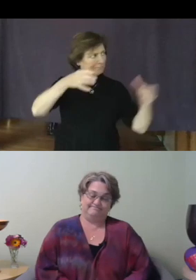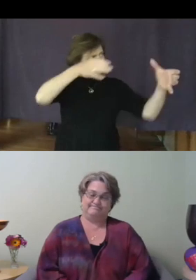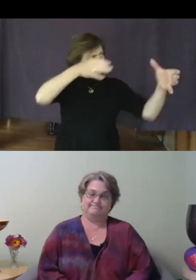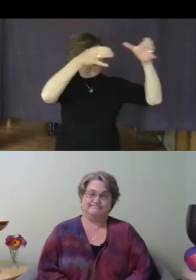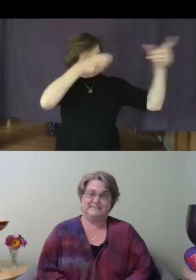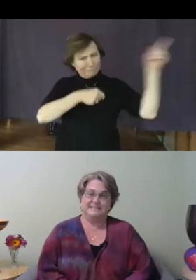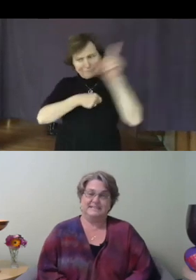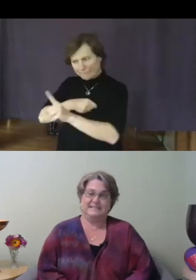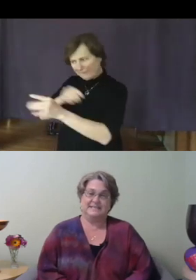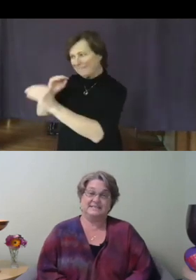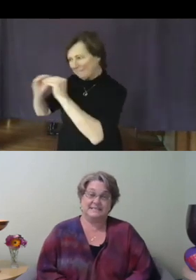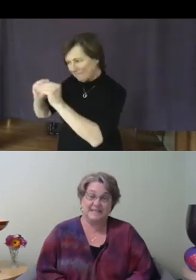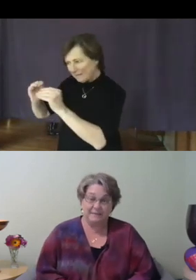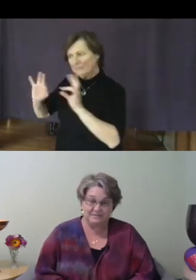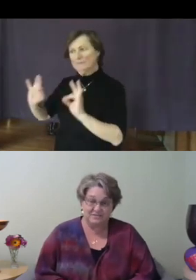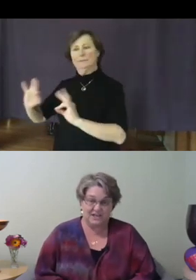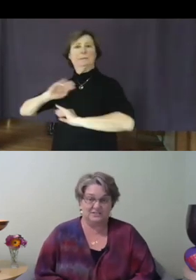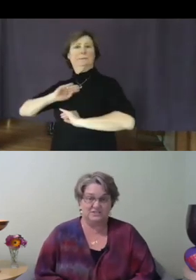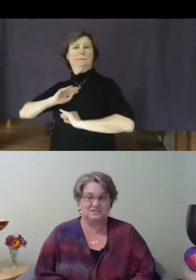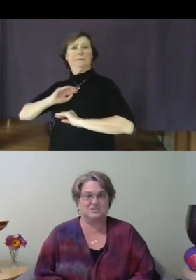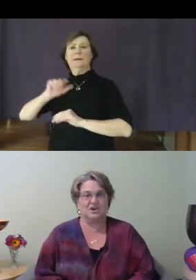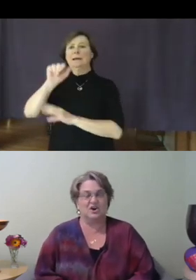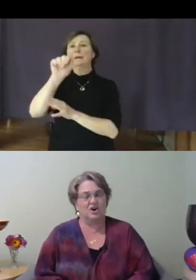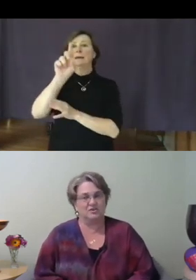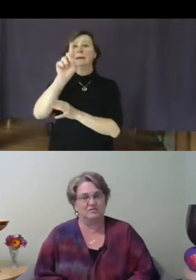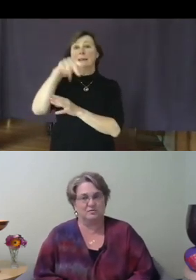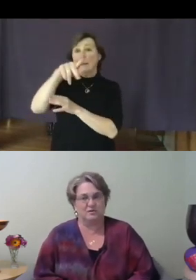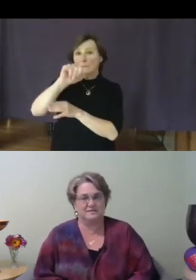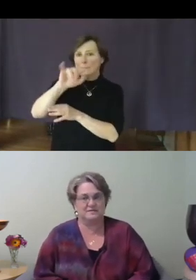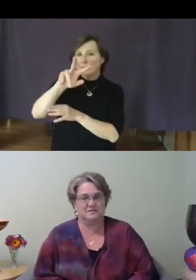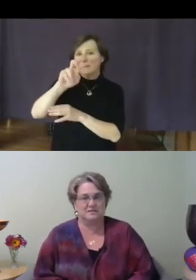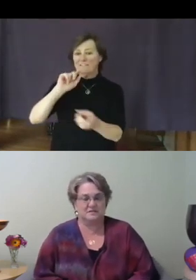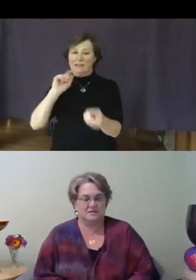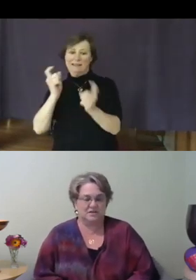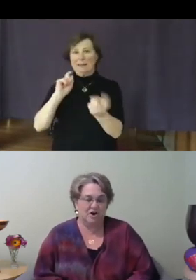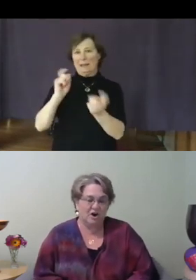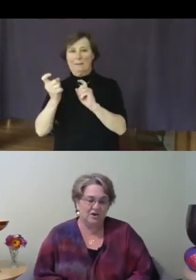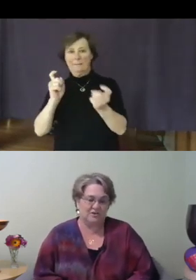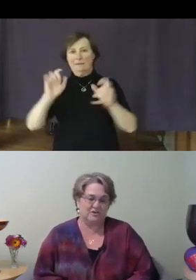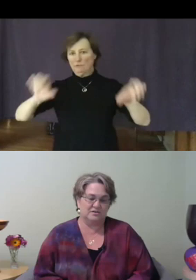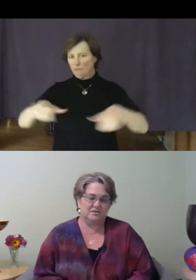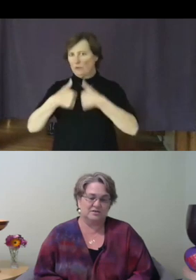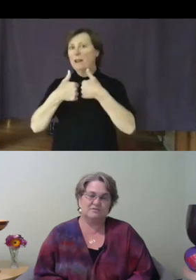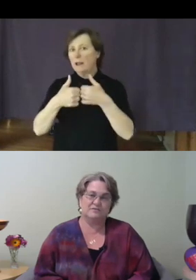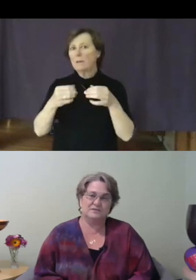It's the adaptive challenges which are harder for us. They're harder, first of